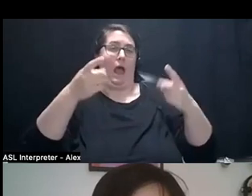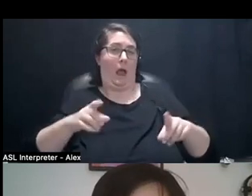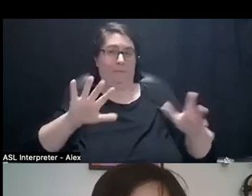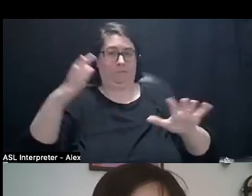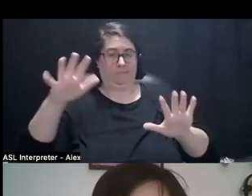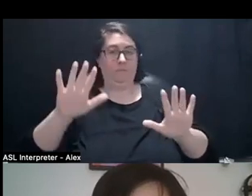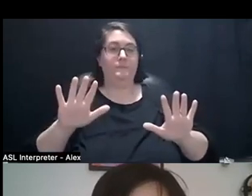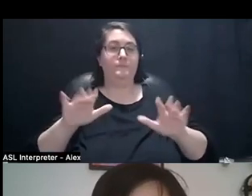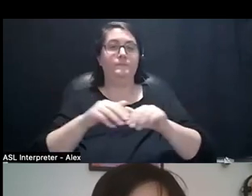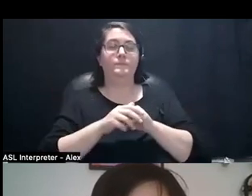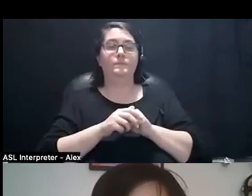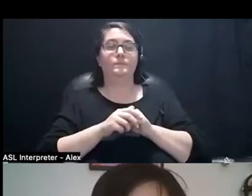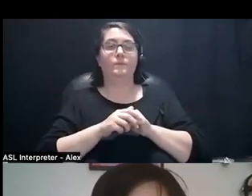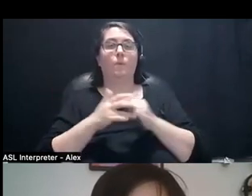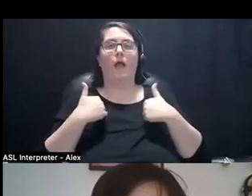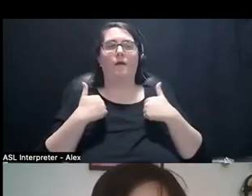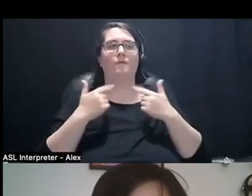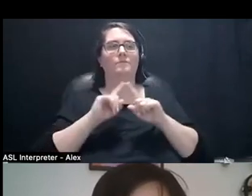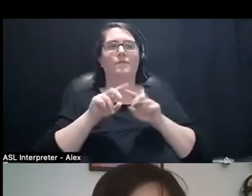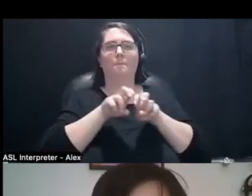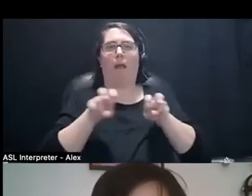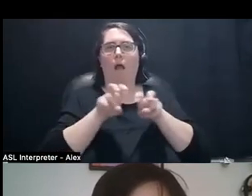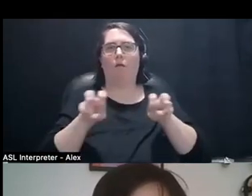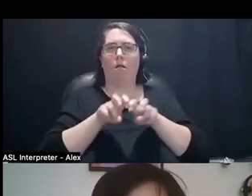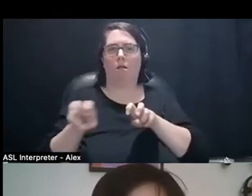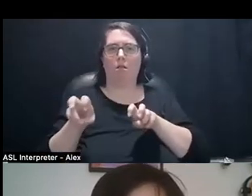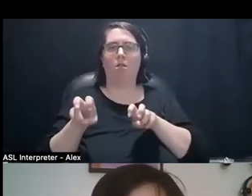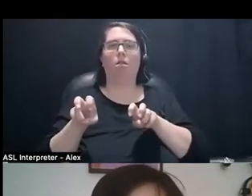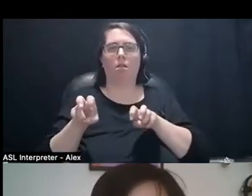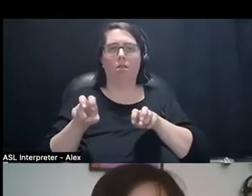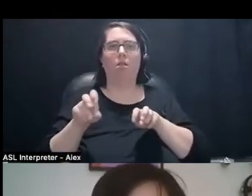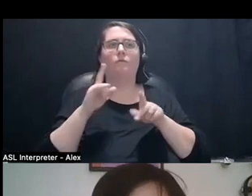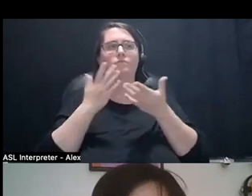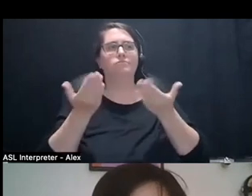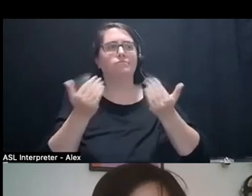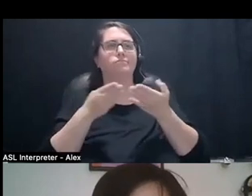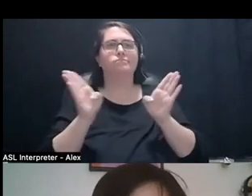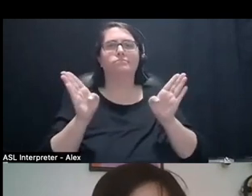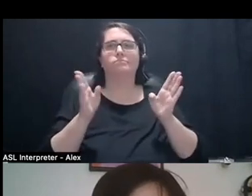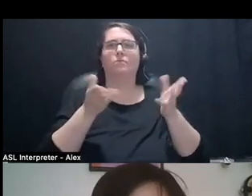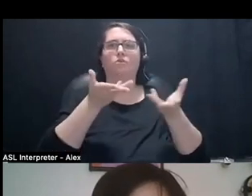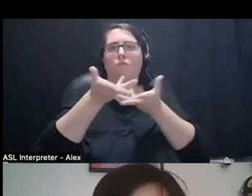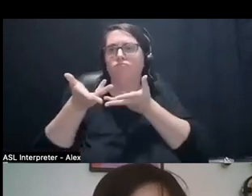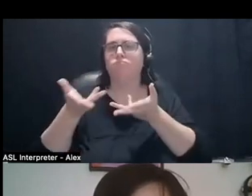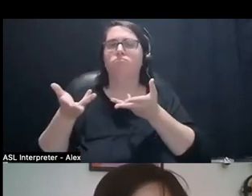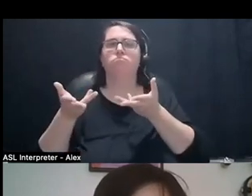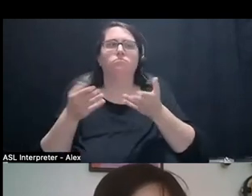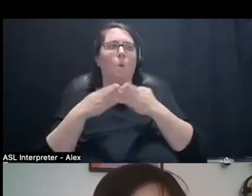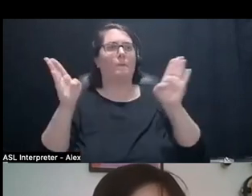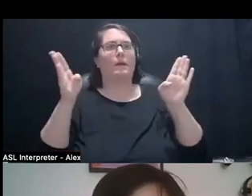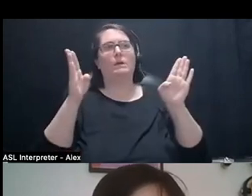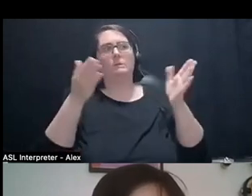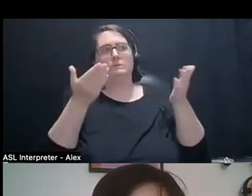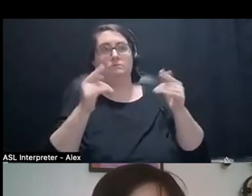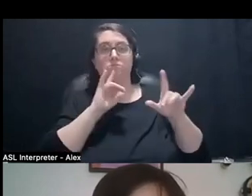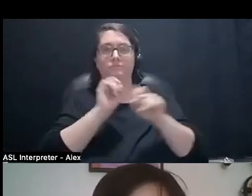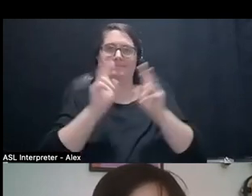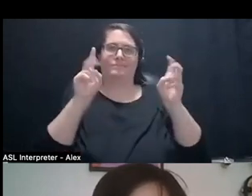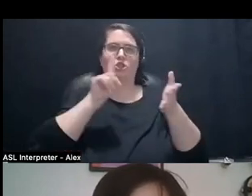create a series of panels that are meant to create conversation and let people literally check in about what's